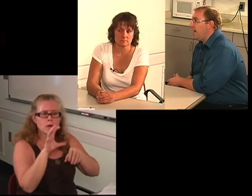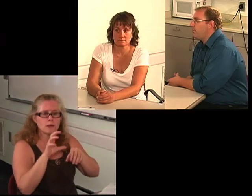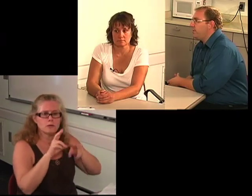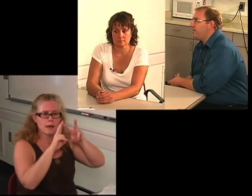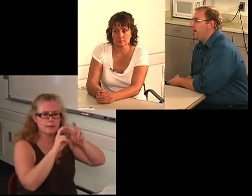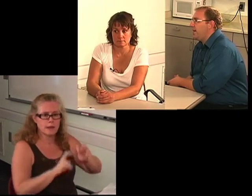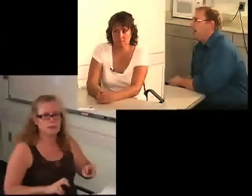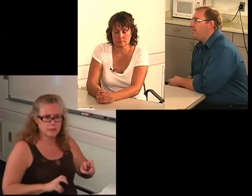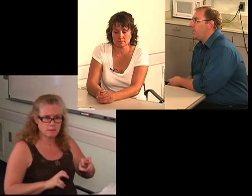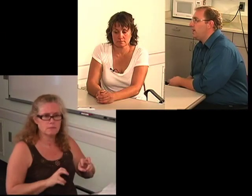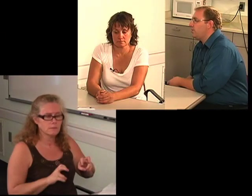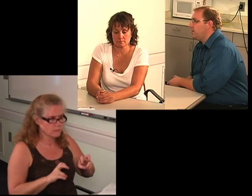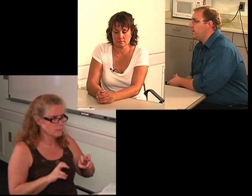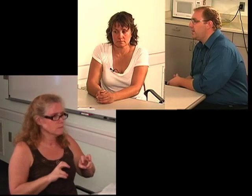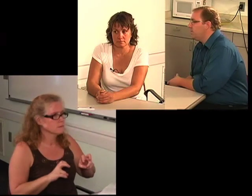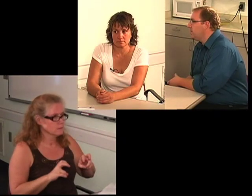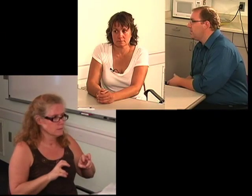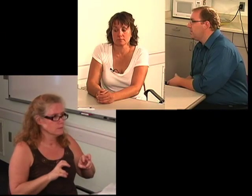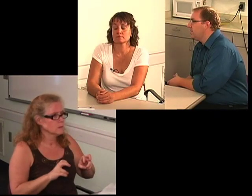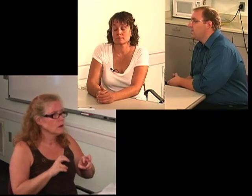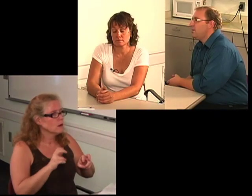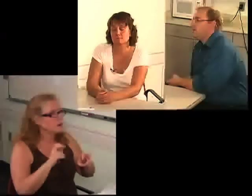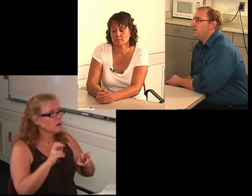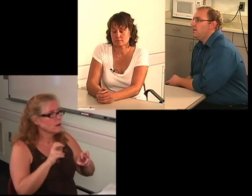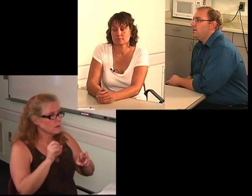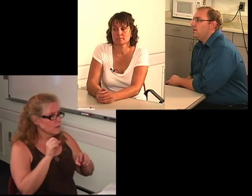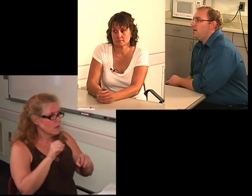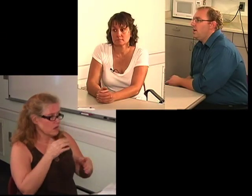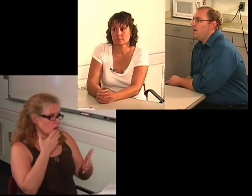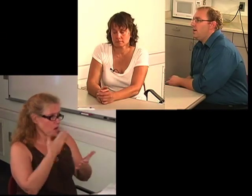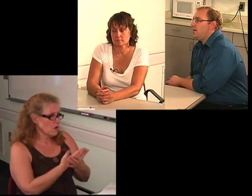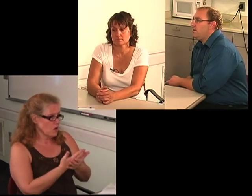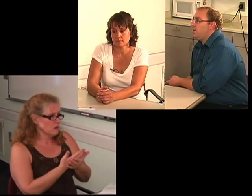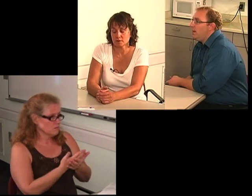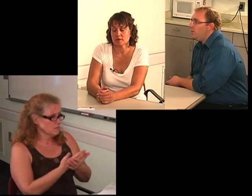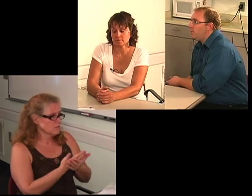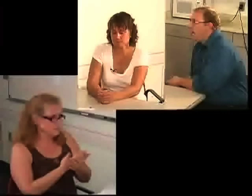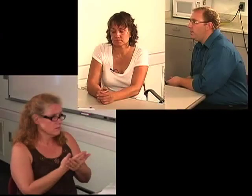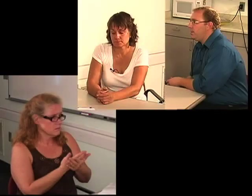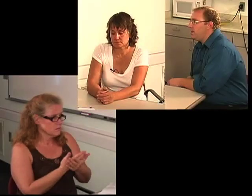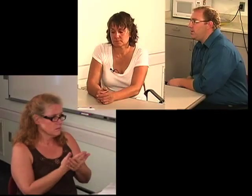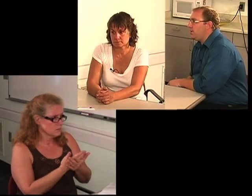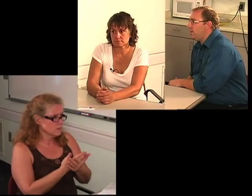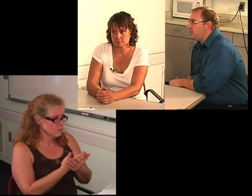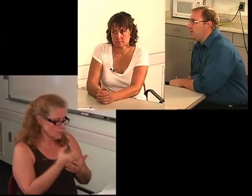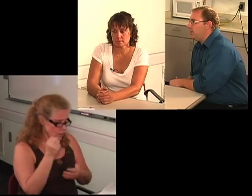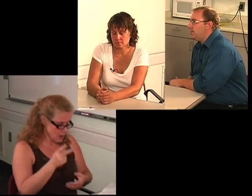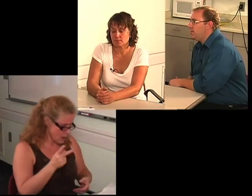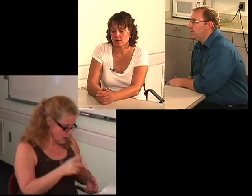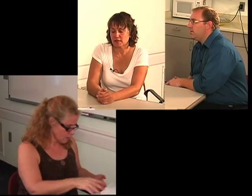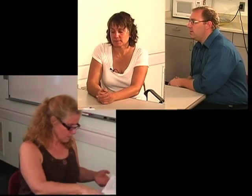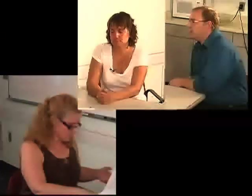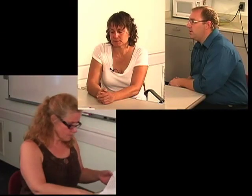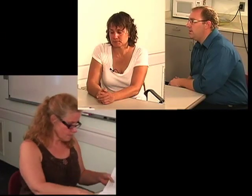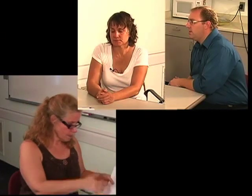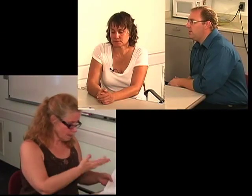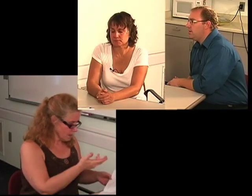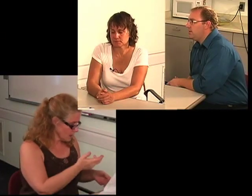we can provide a vocational assessment. And that would probably be a good thing to do. C: Okay.